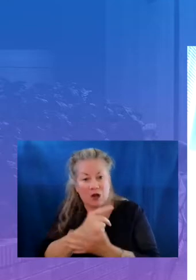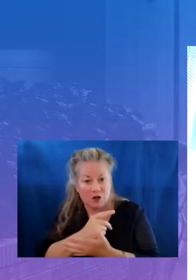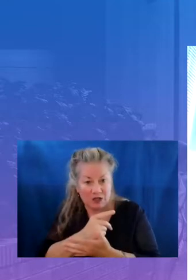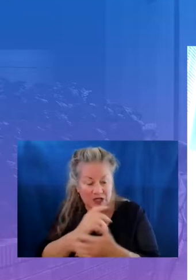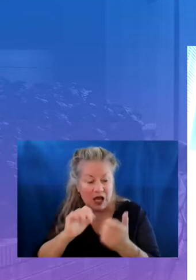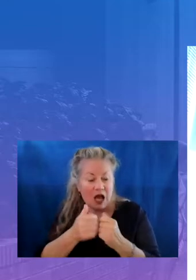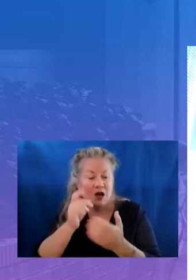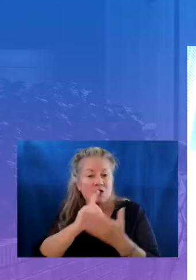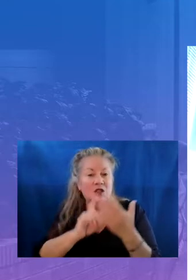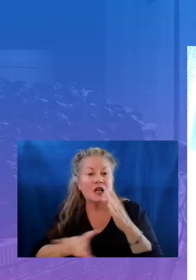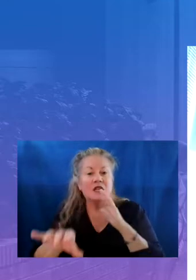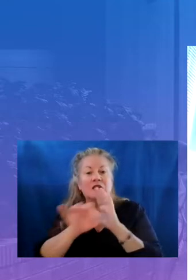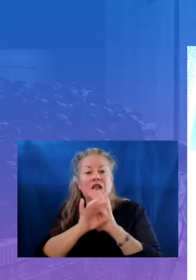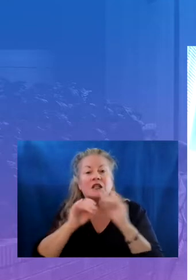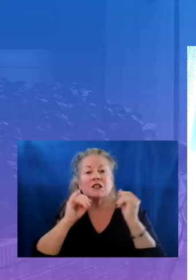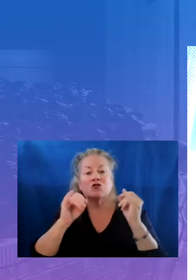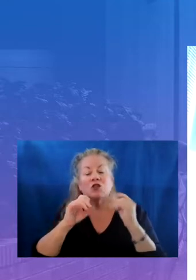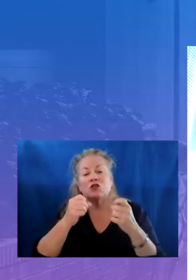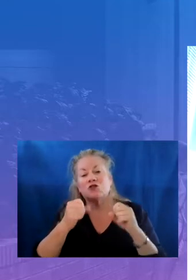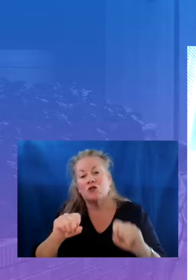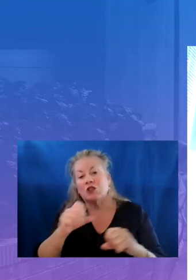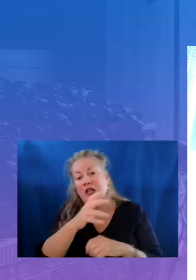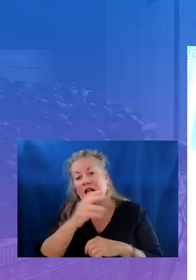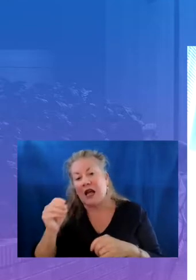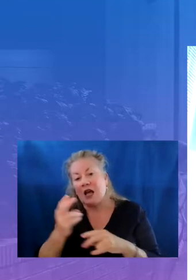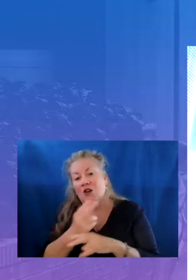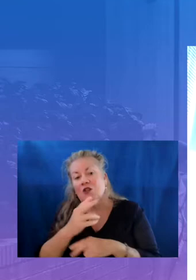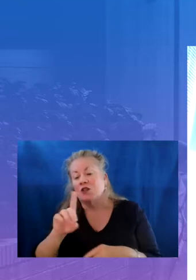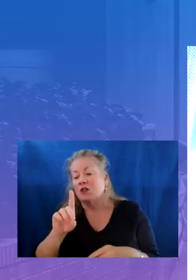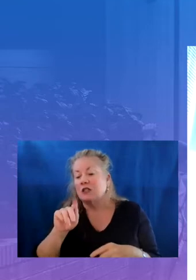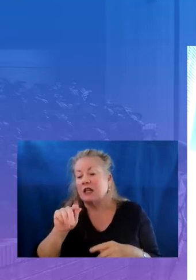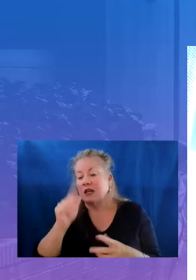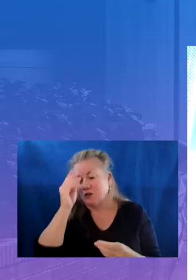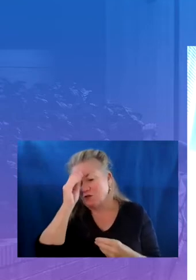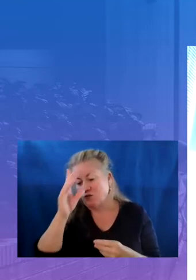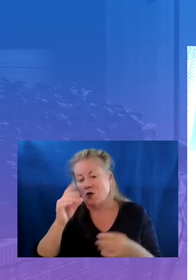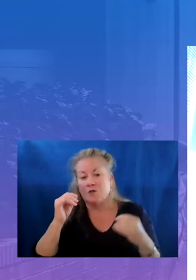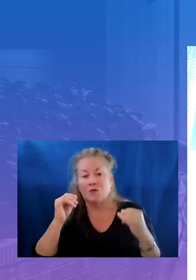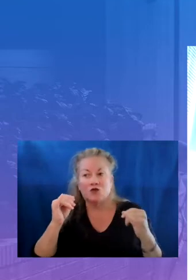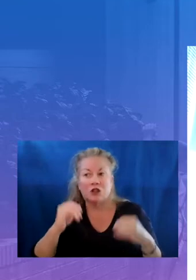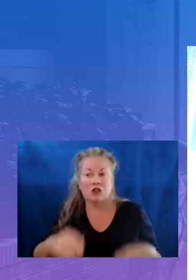instructional strategies and how to use data to inform instruction and finally arp funds can be